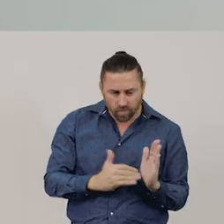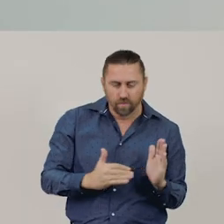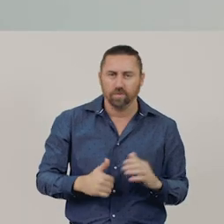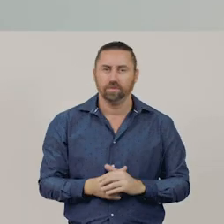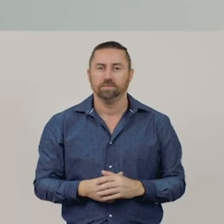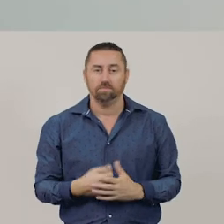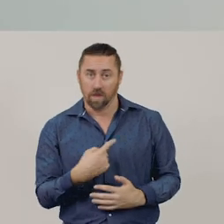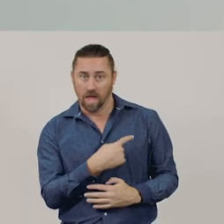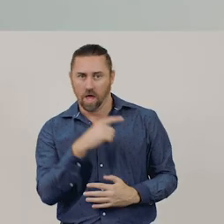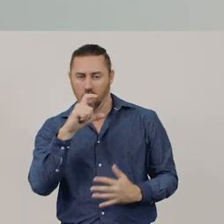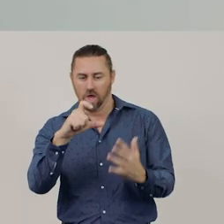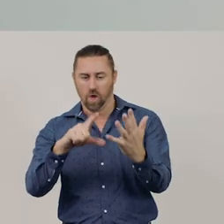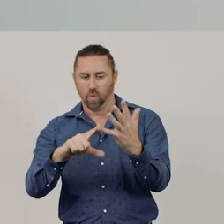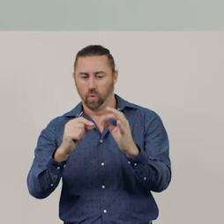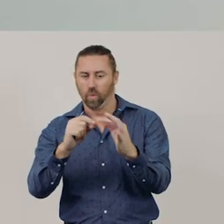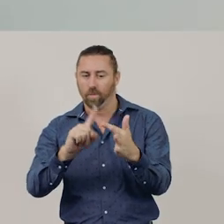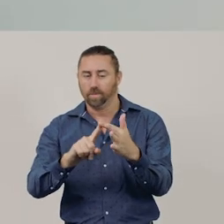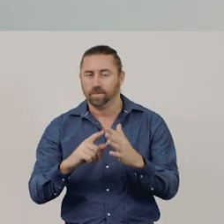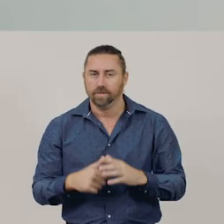This is a cube.